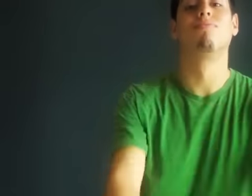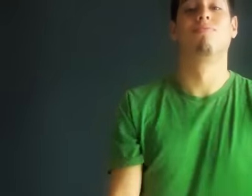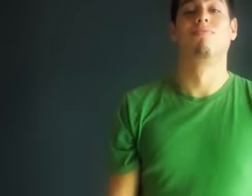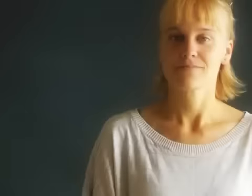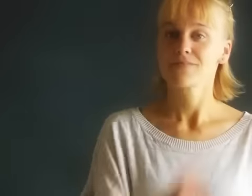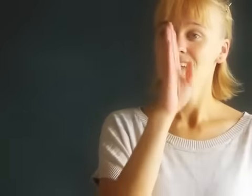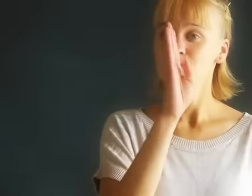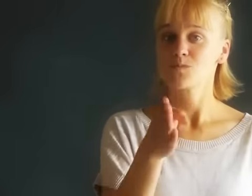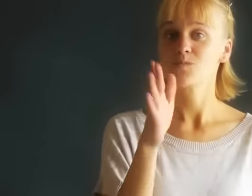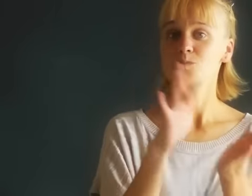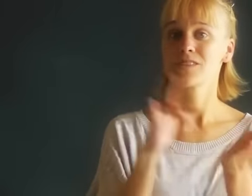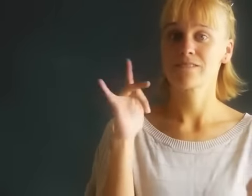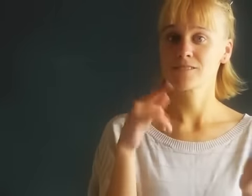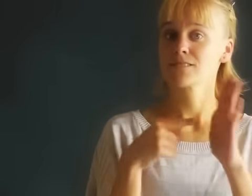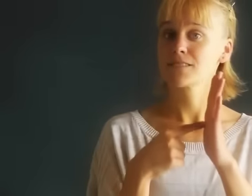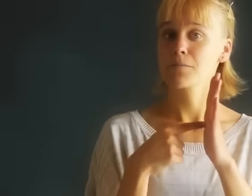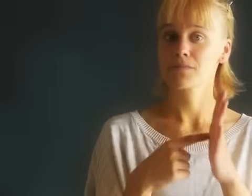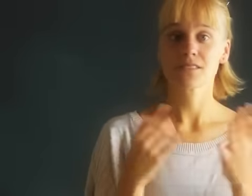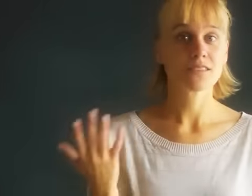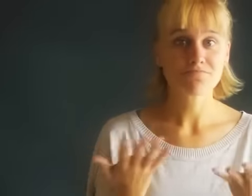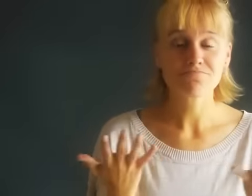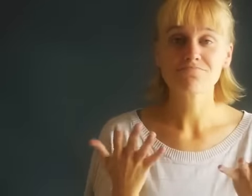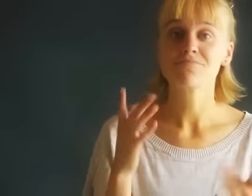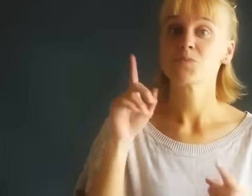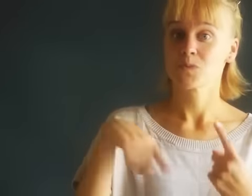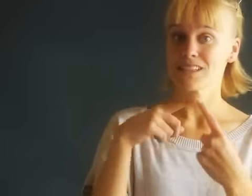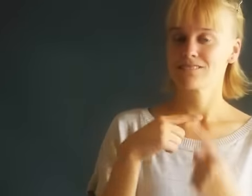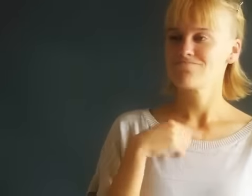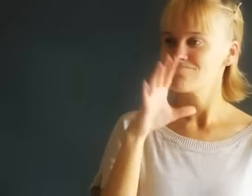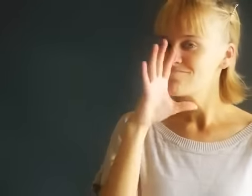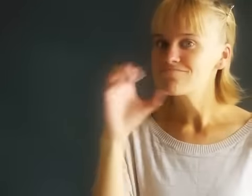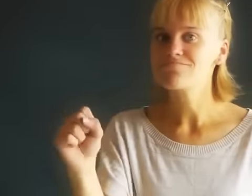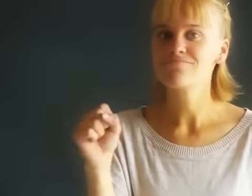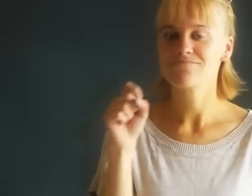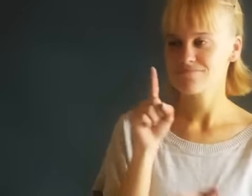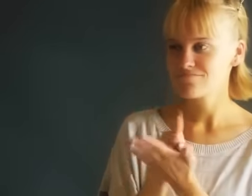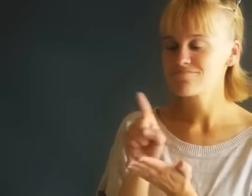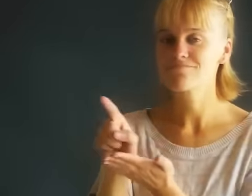An example of heterosexual privilege is when I fall in love